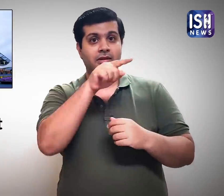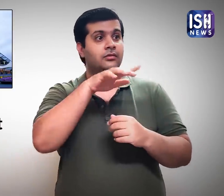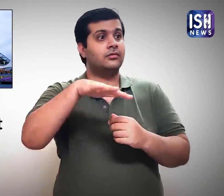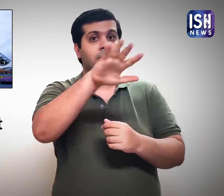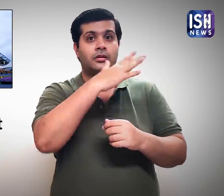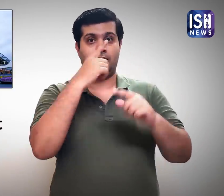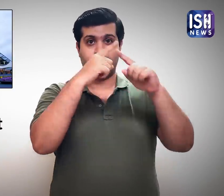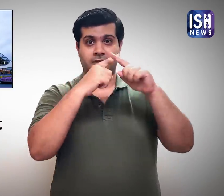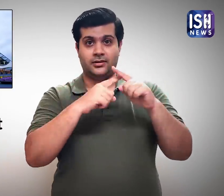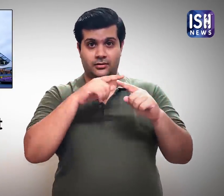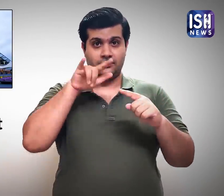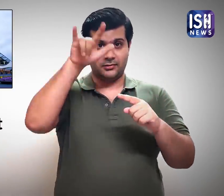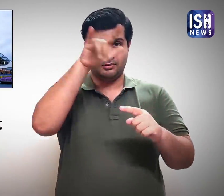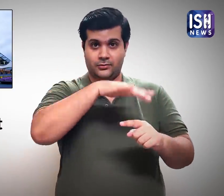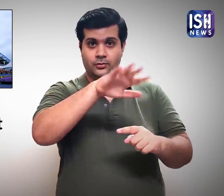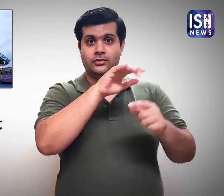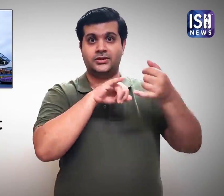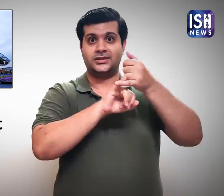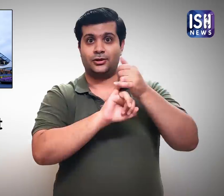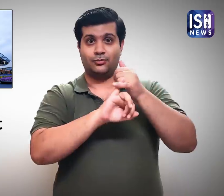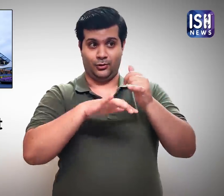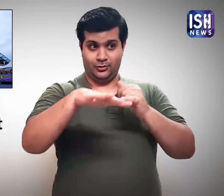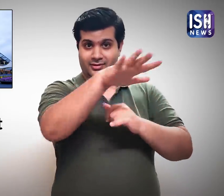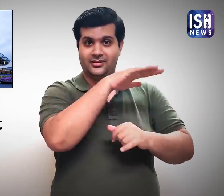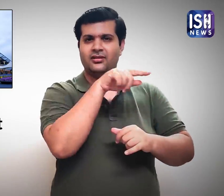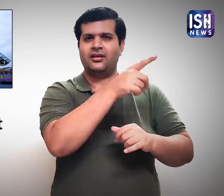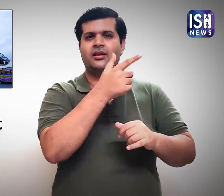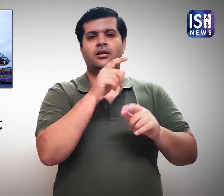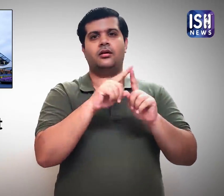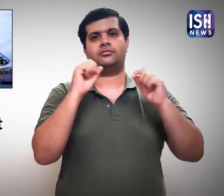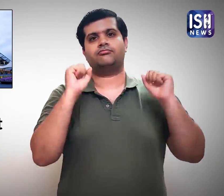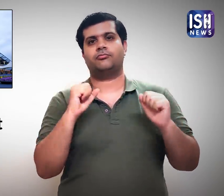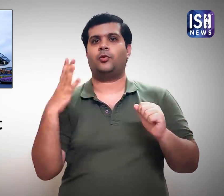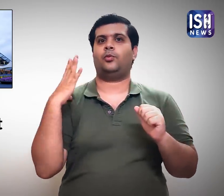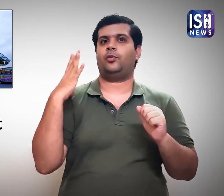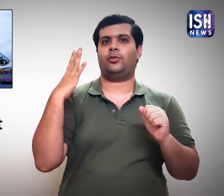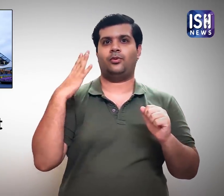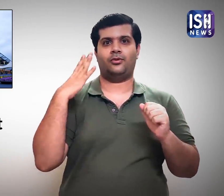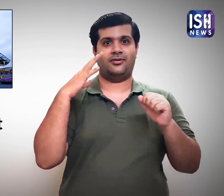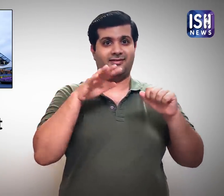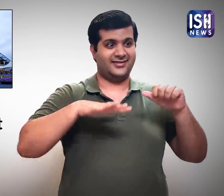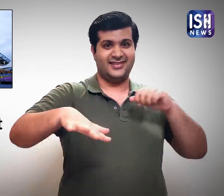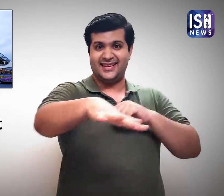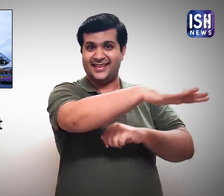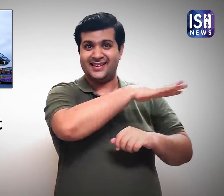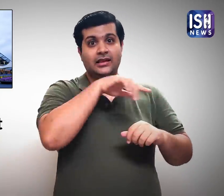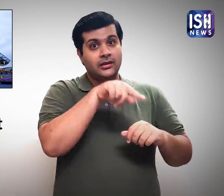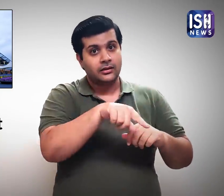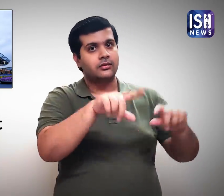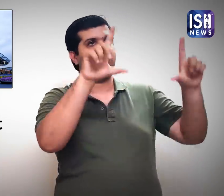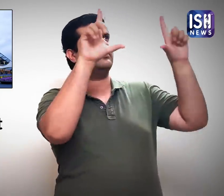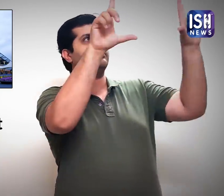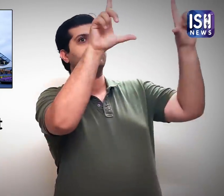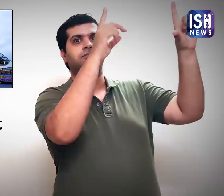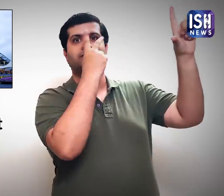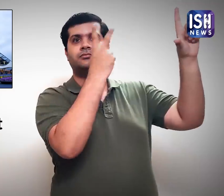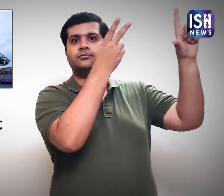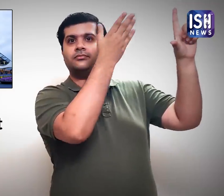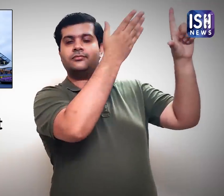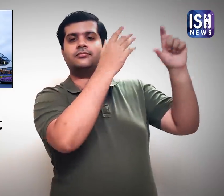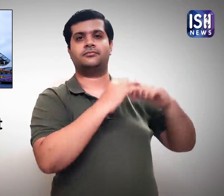The clock has been installed at Lounge at Amsterdam’s Schiphol Airport.